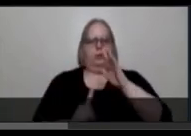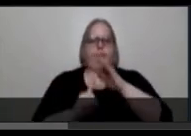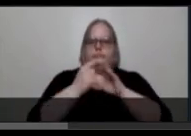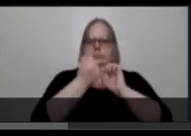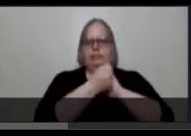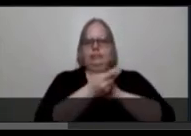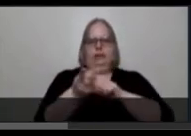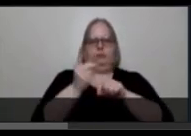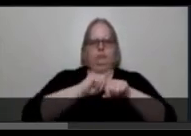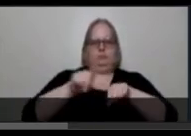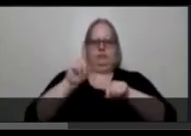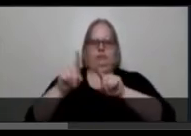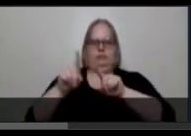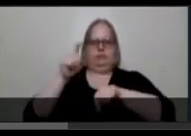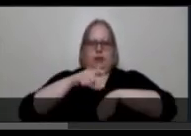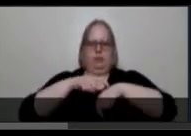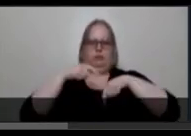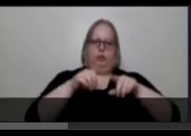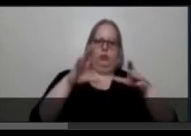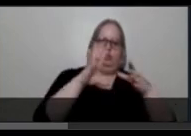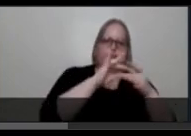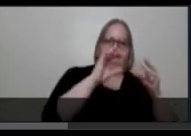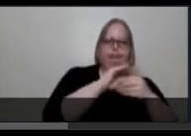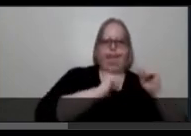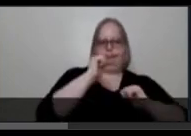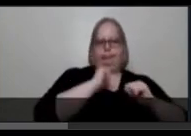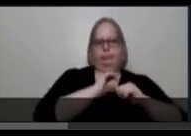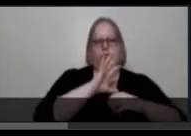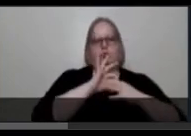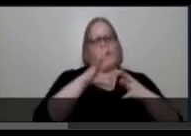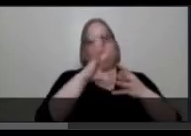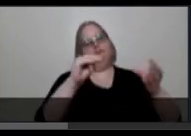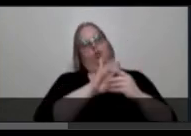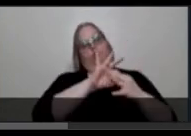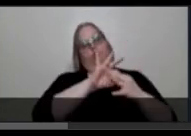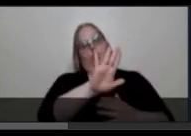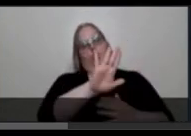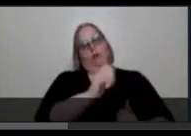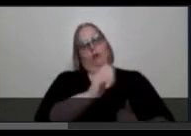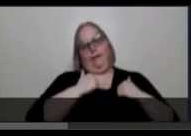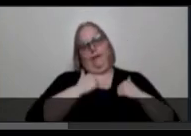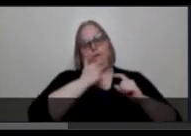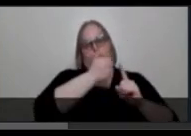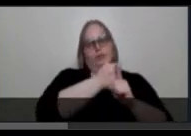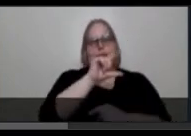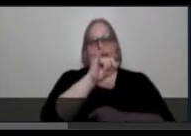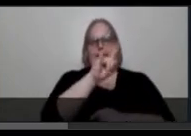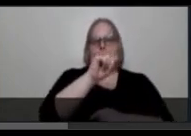monologues about her life. I have an image here of her. She is a Latina woman with dark bangs and